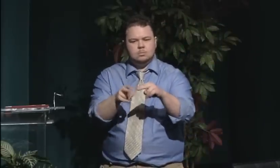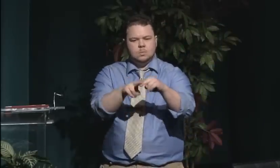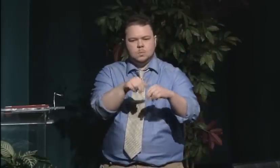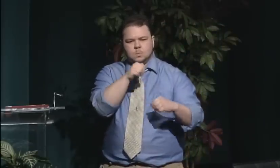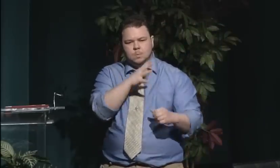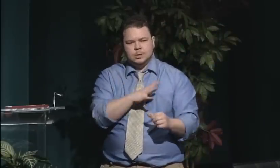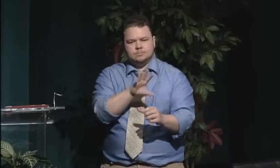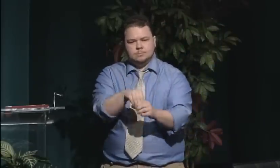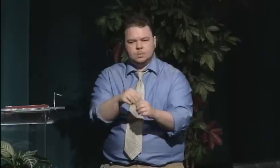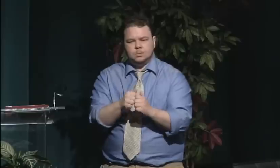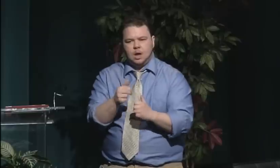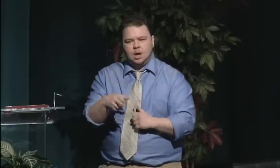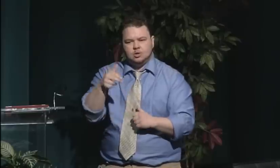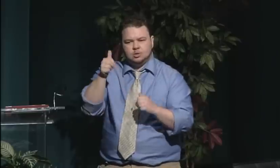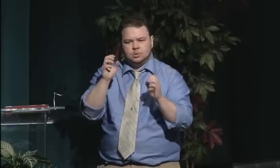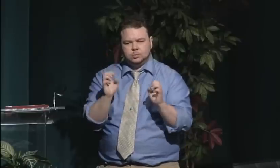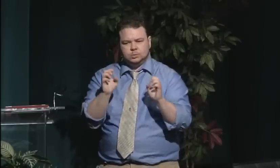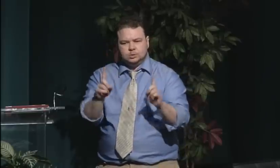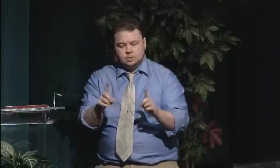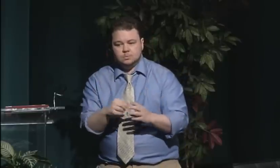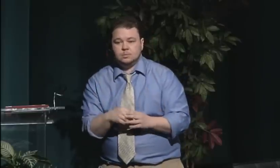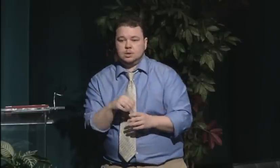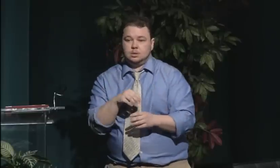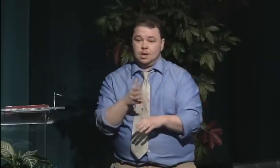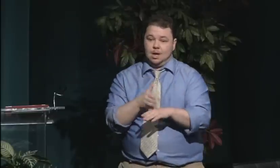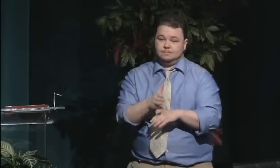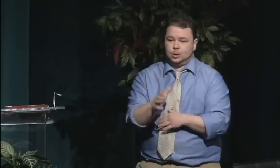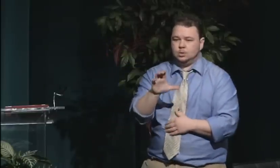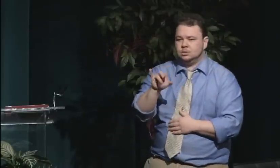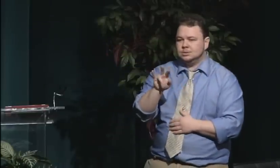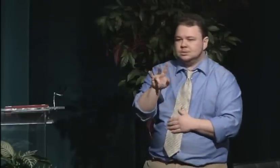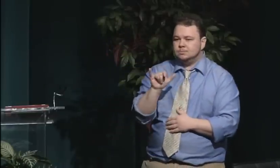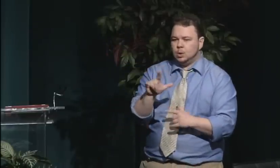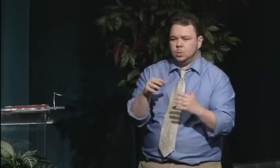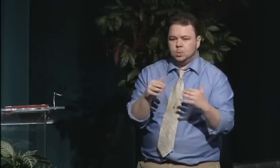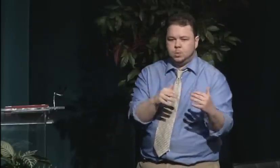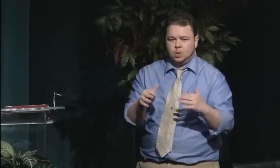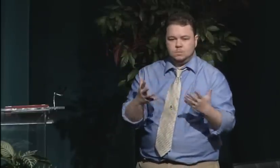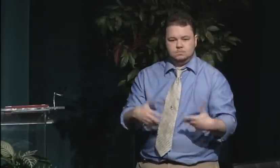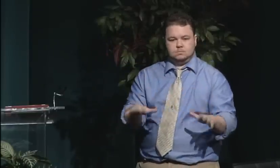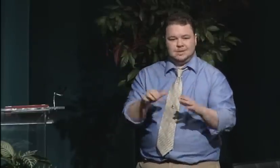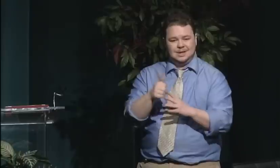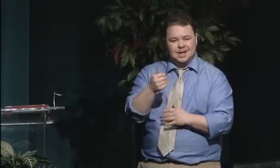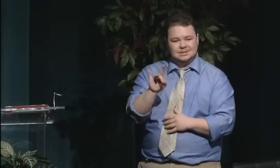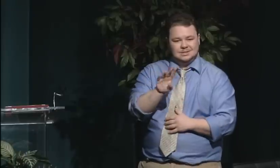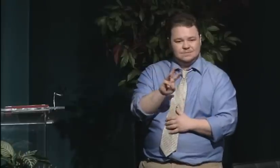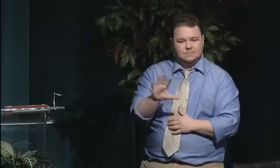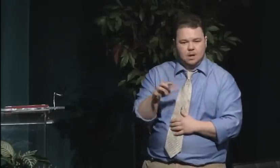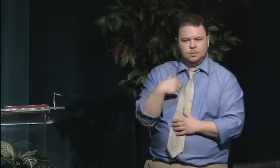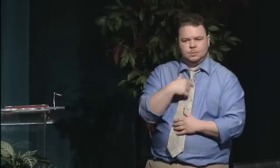who talked about voting rights, but they did also address other concerns and issues,